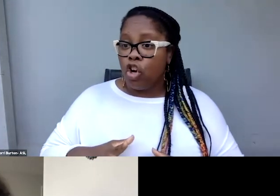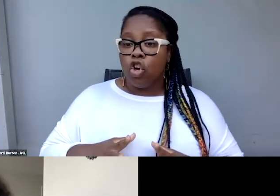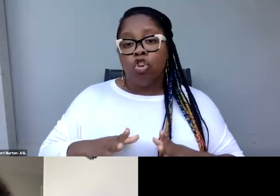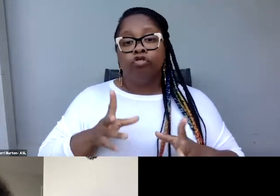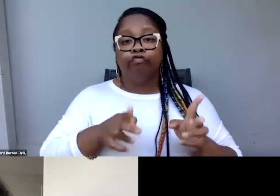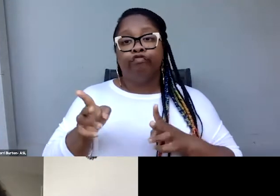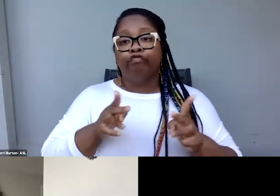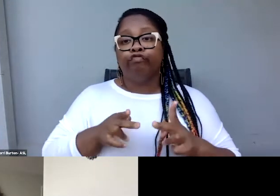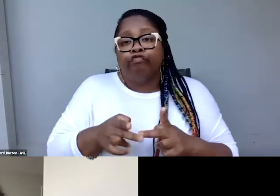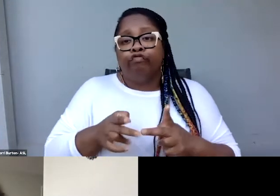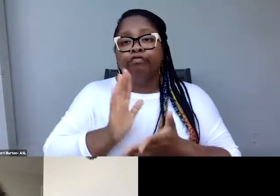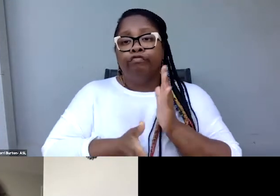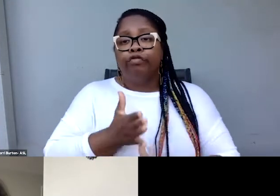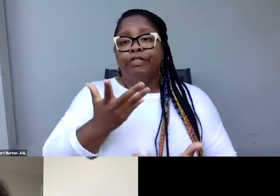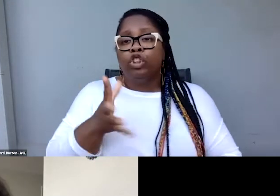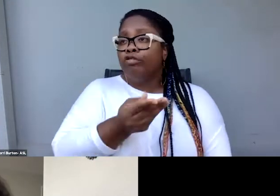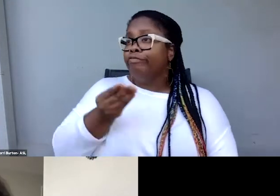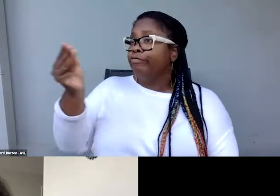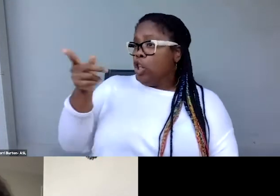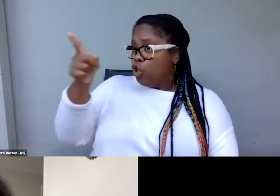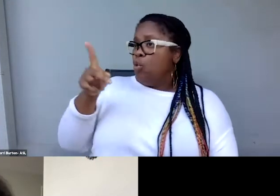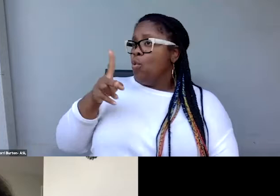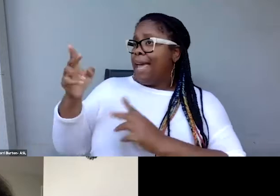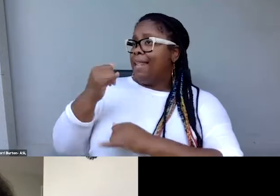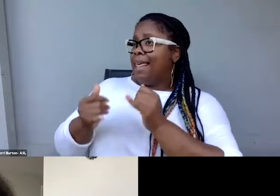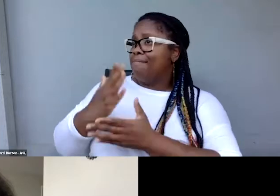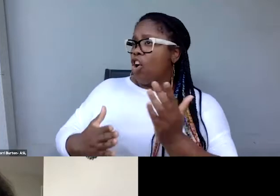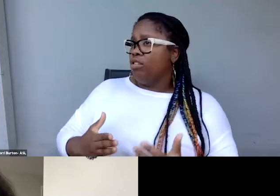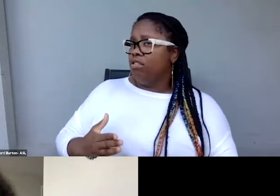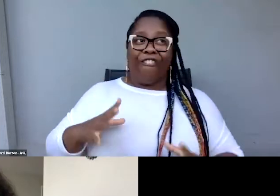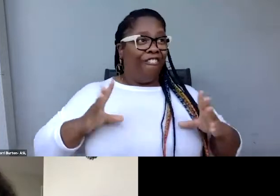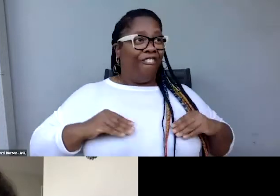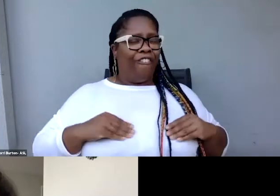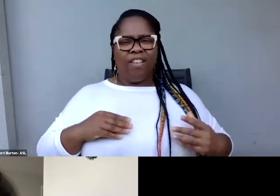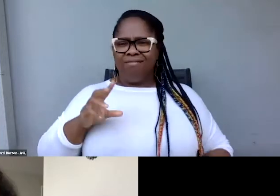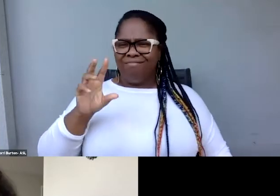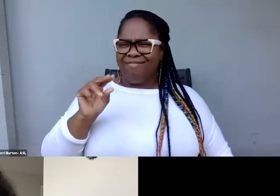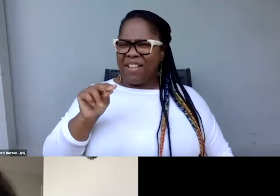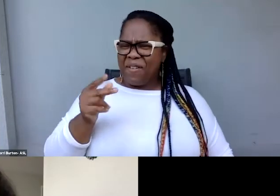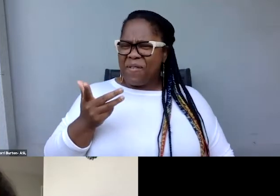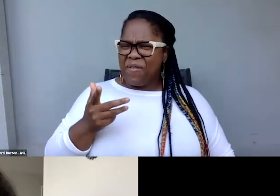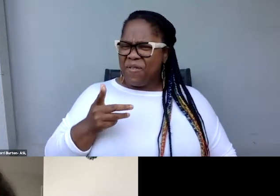But people accept it because they don't realize that captions are part of the art.